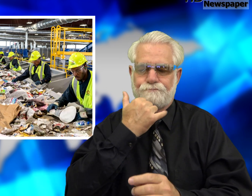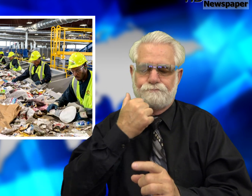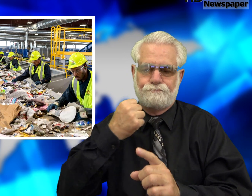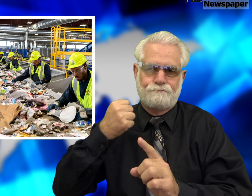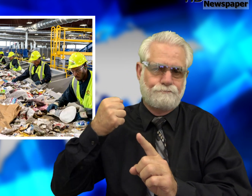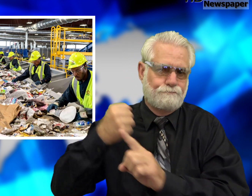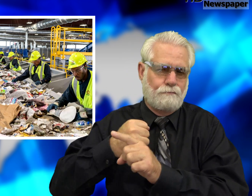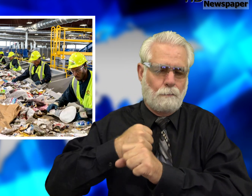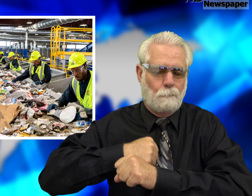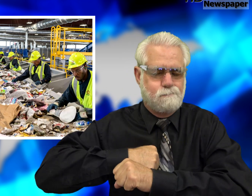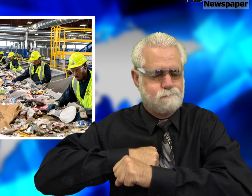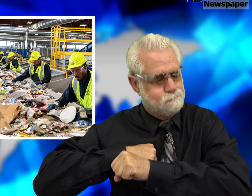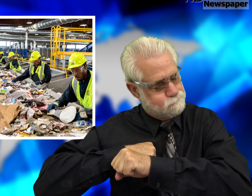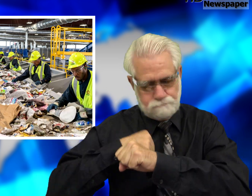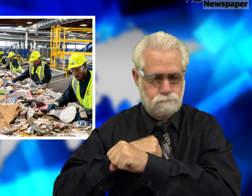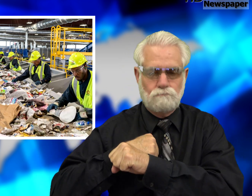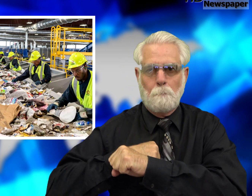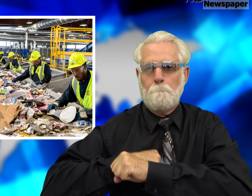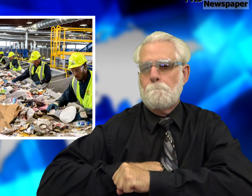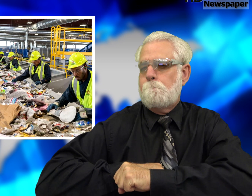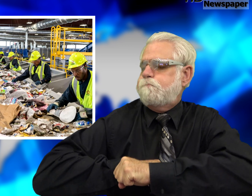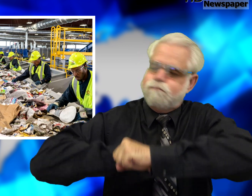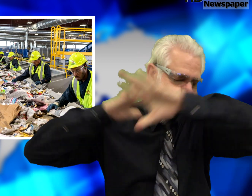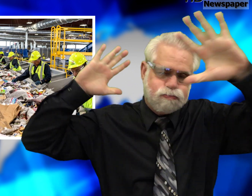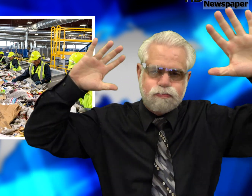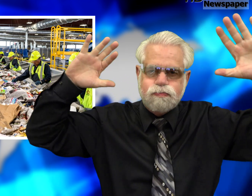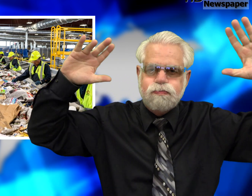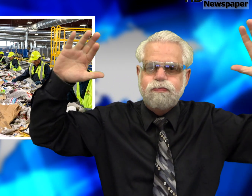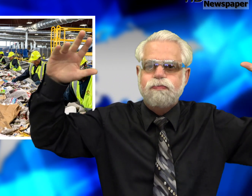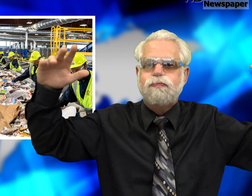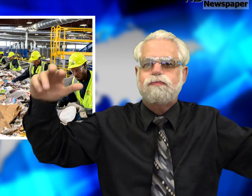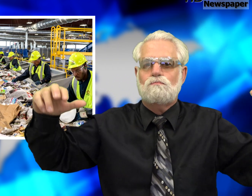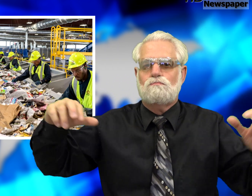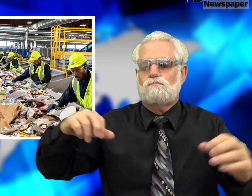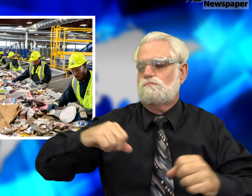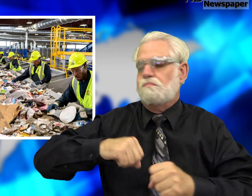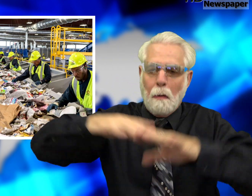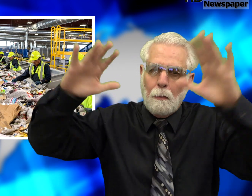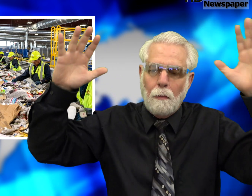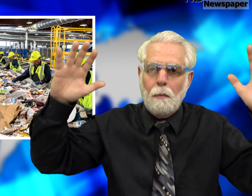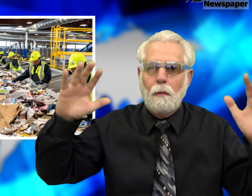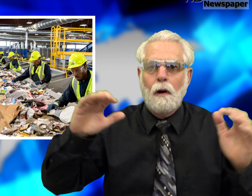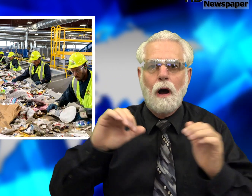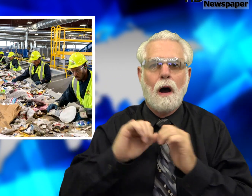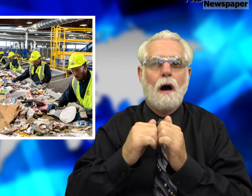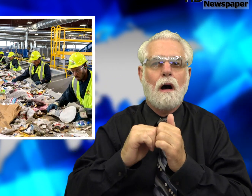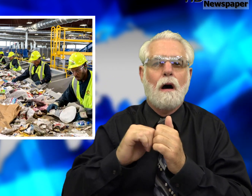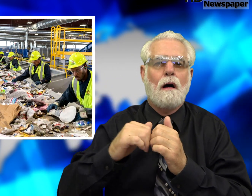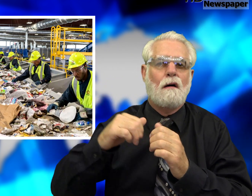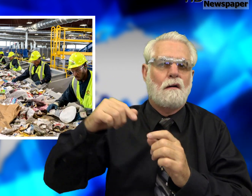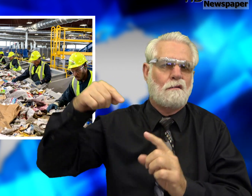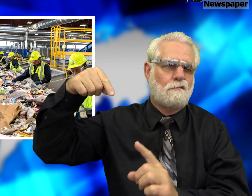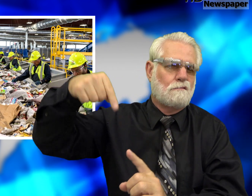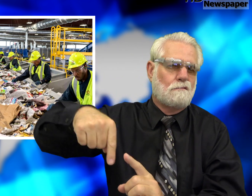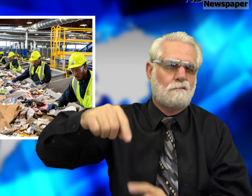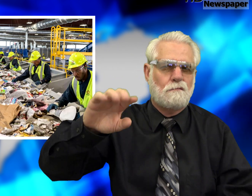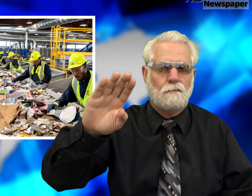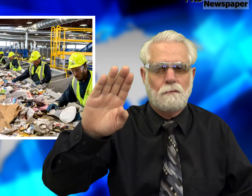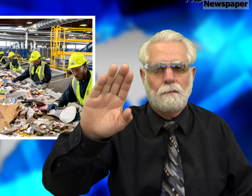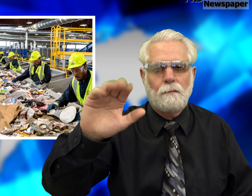The people were sorting the recycle when suddenly there was an explosion..